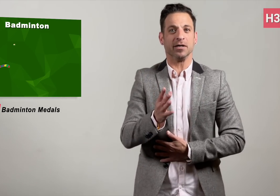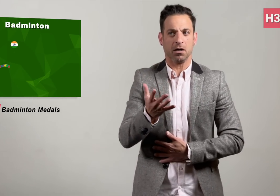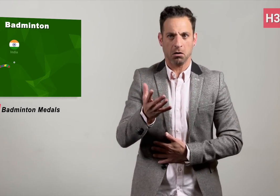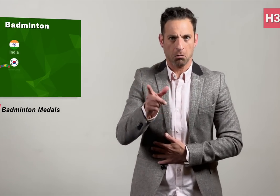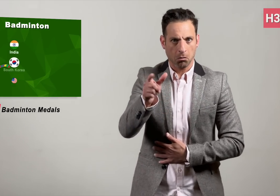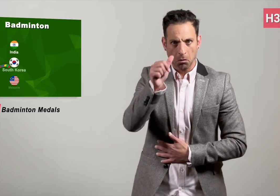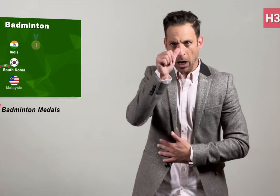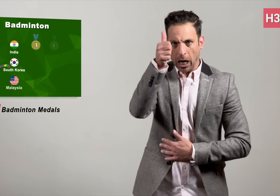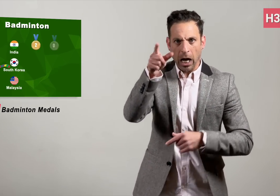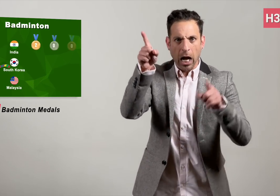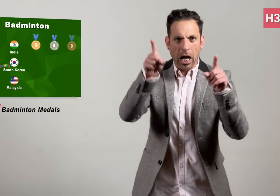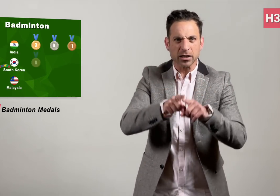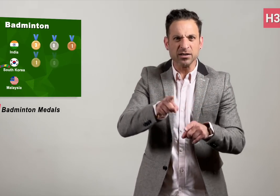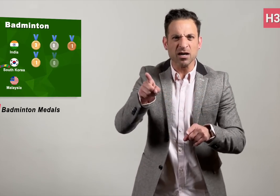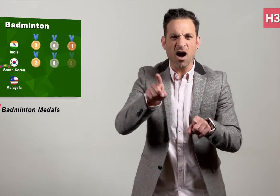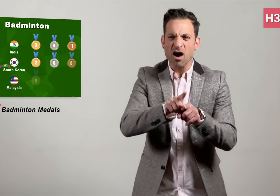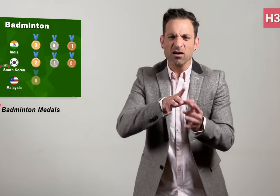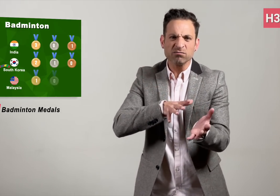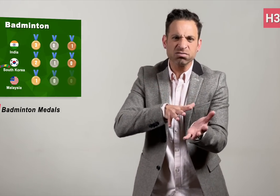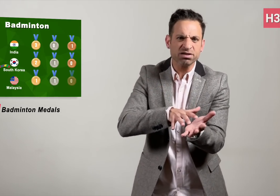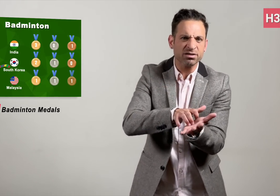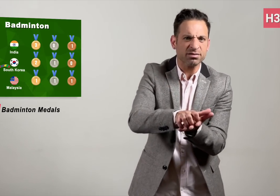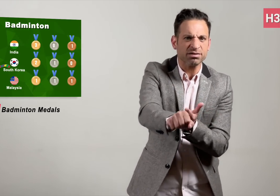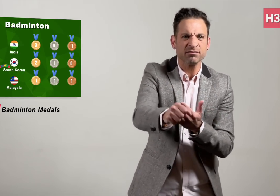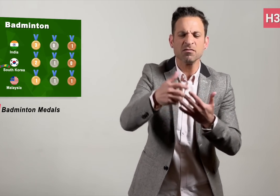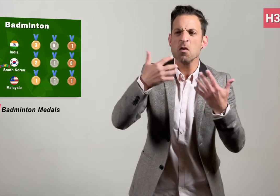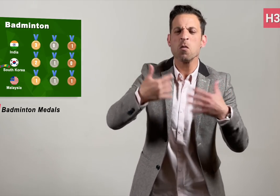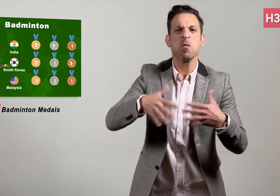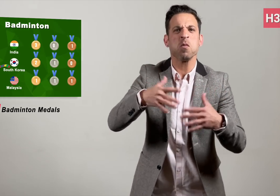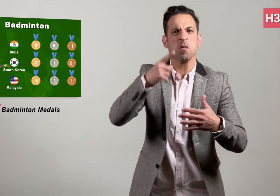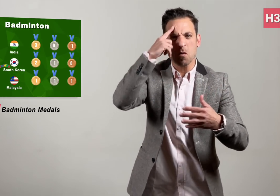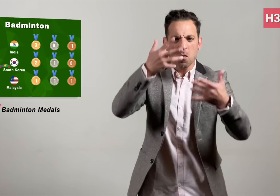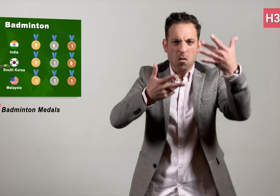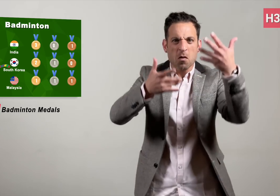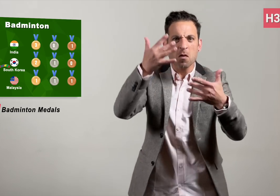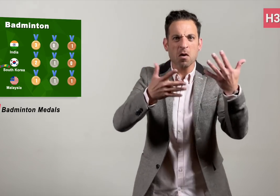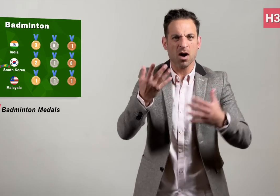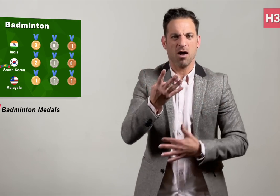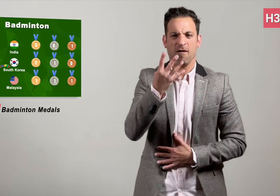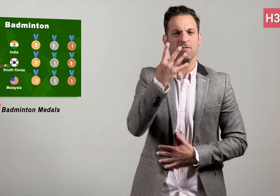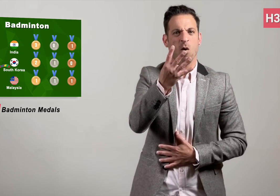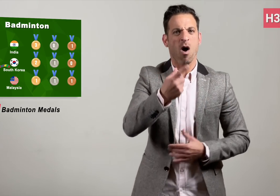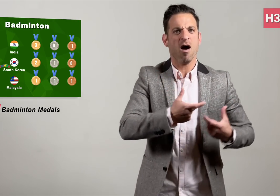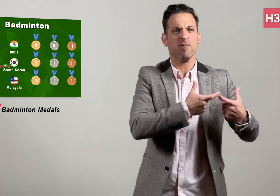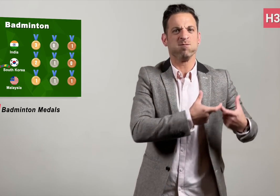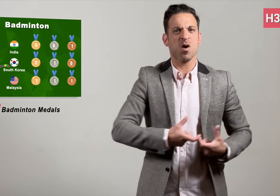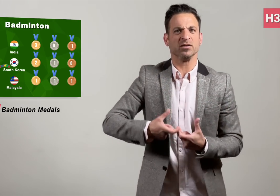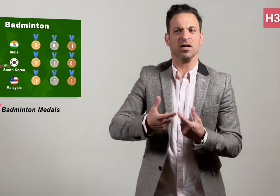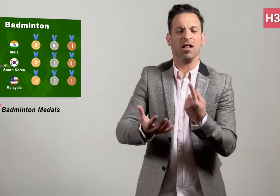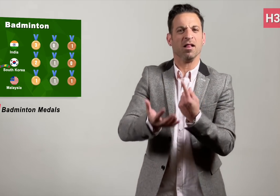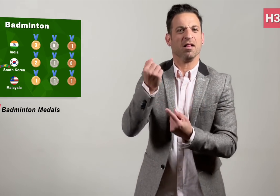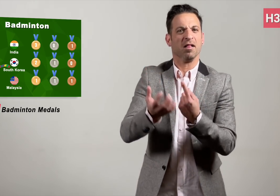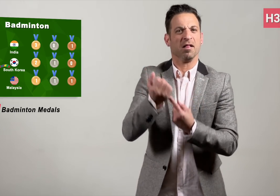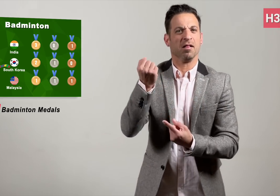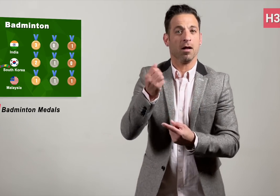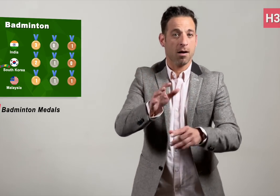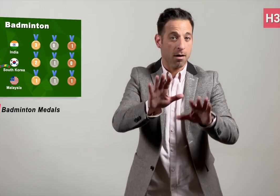India dominated the medal table with four medals.